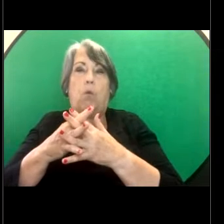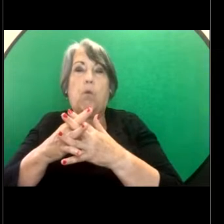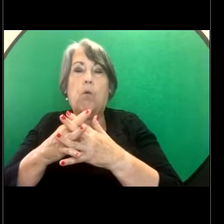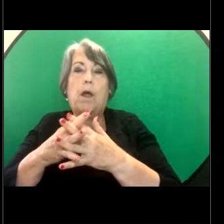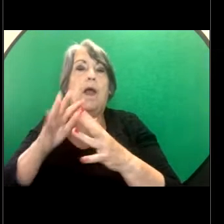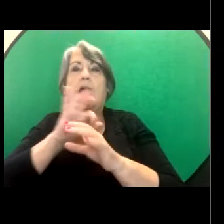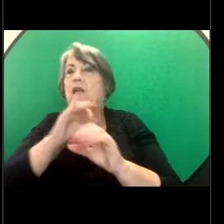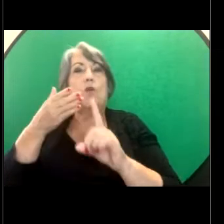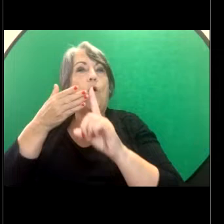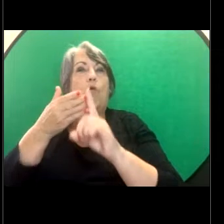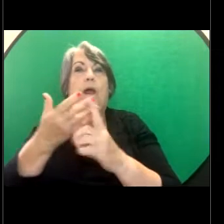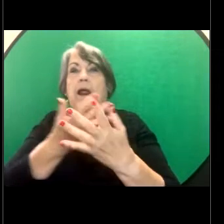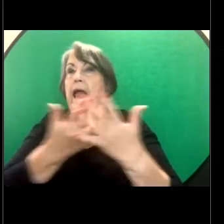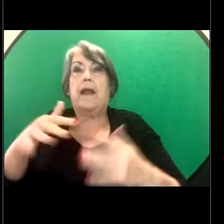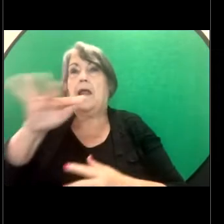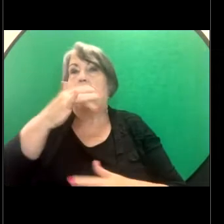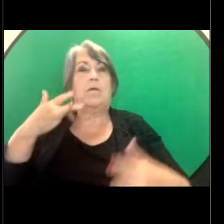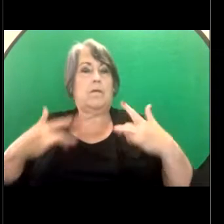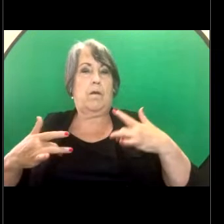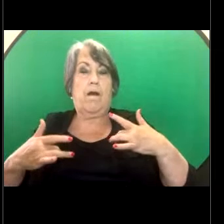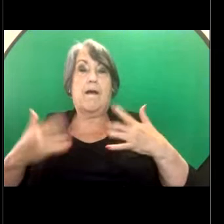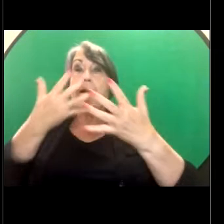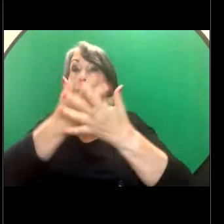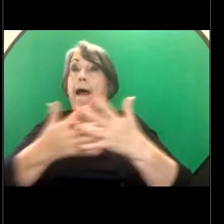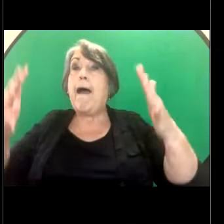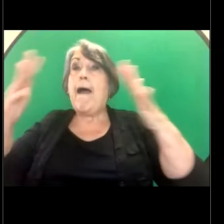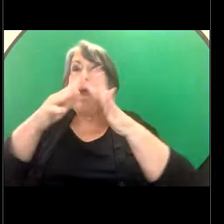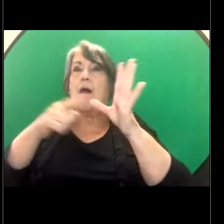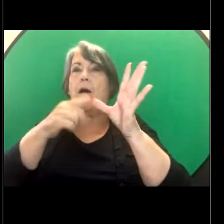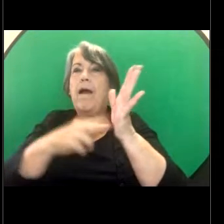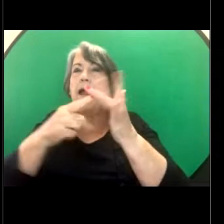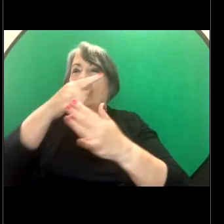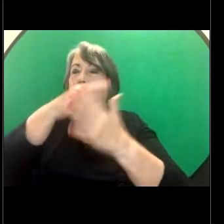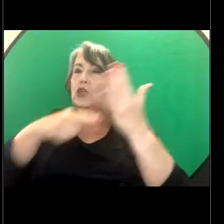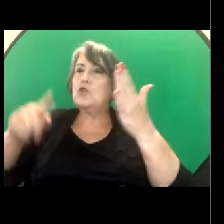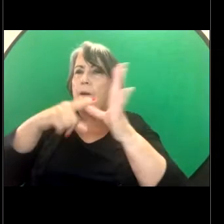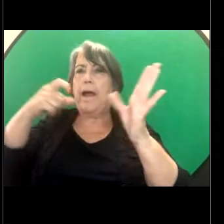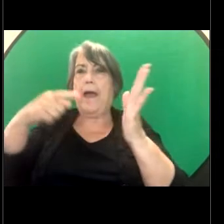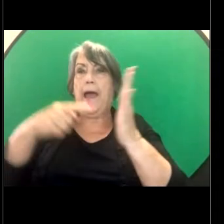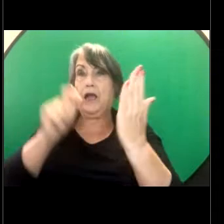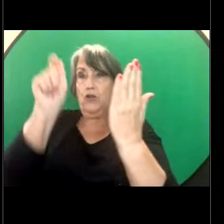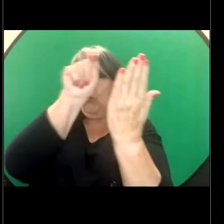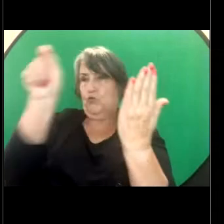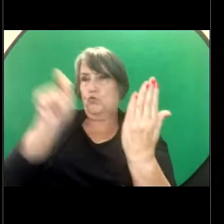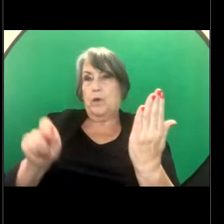of life. The way that the Anti-Discrimination Act is drafted it's unlawful everywhere and in